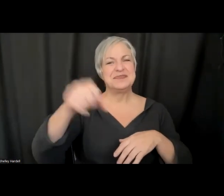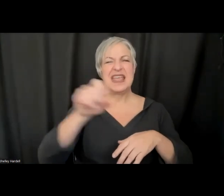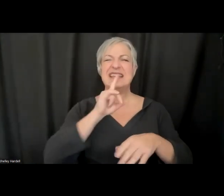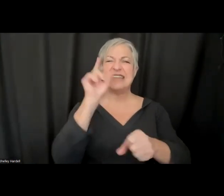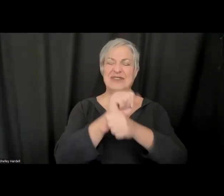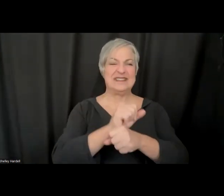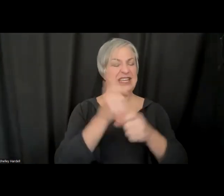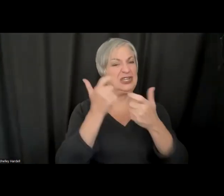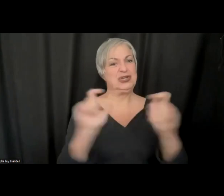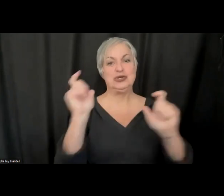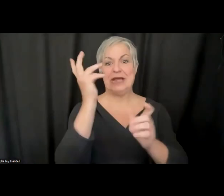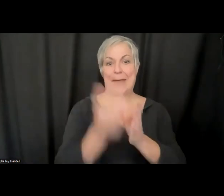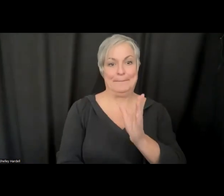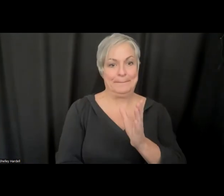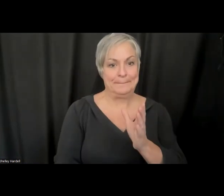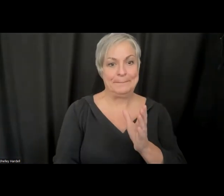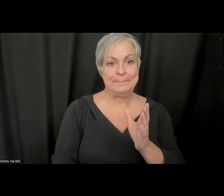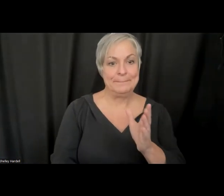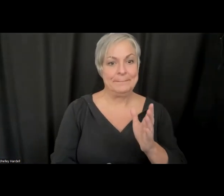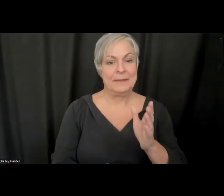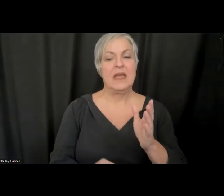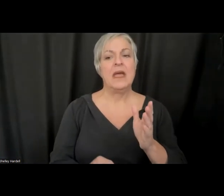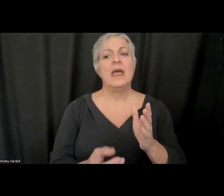Even thinking about what files you sent over and send back,